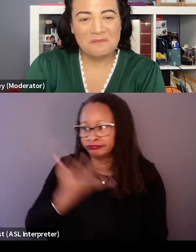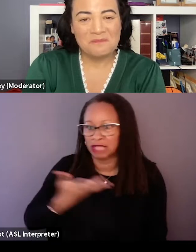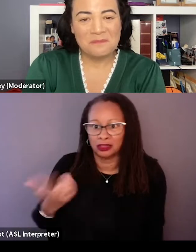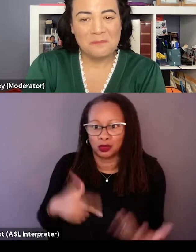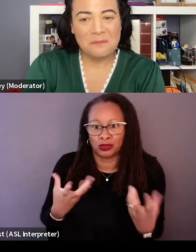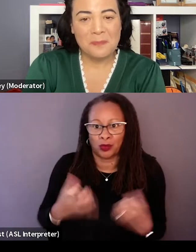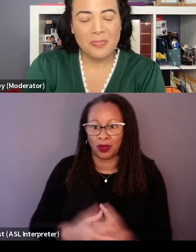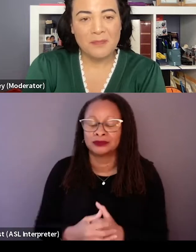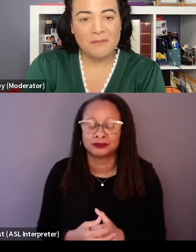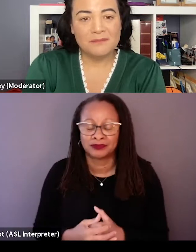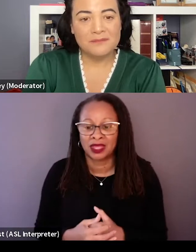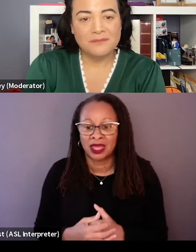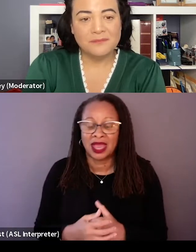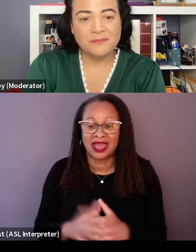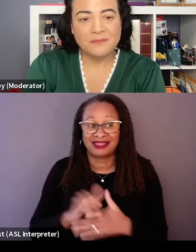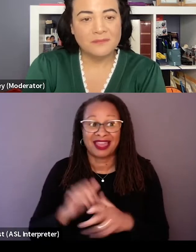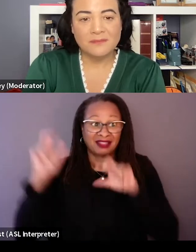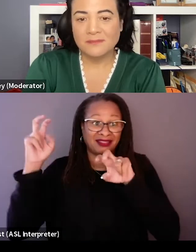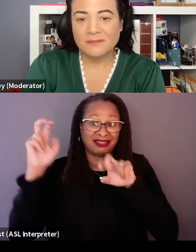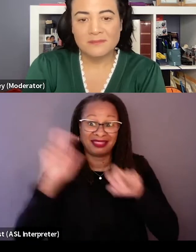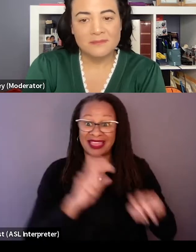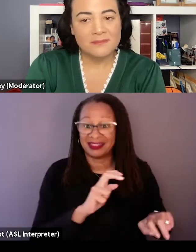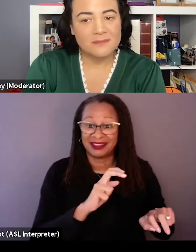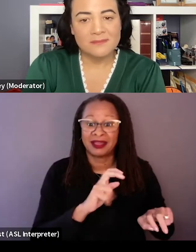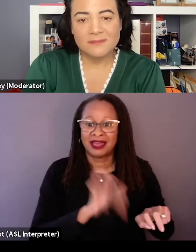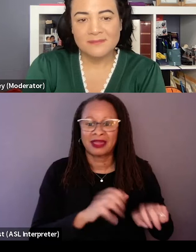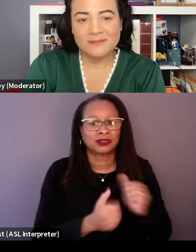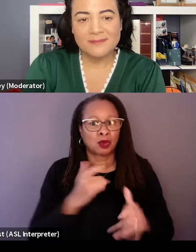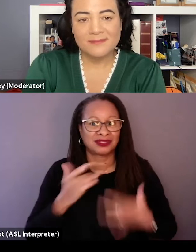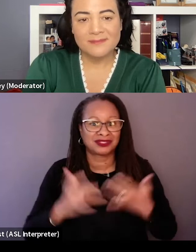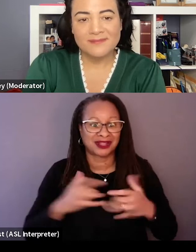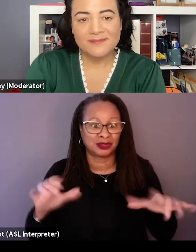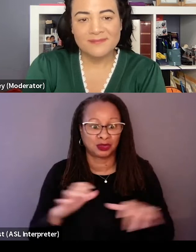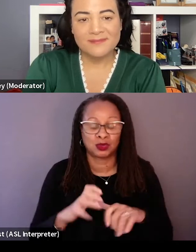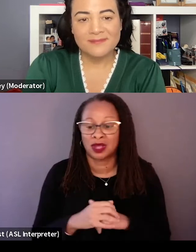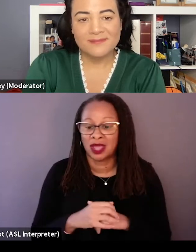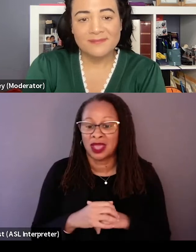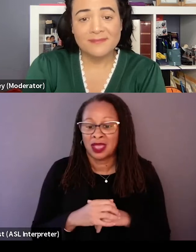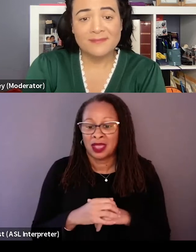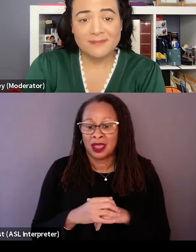And the landing scene was probably the most exciting one to do because the robot moves 0.1 miles per hour.